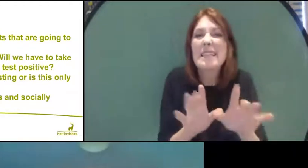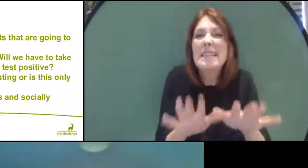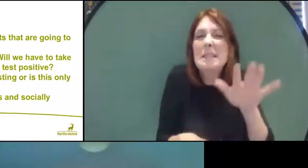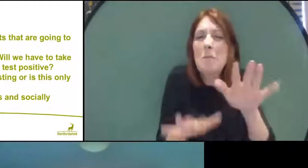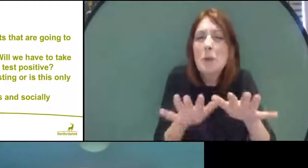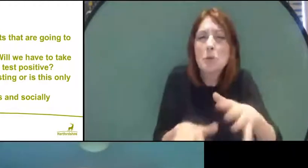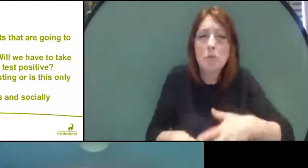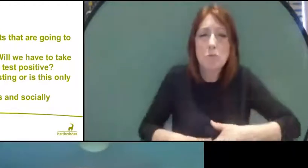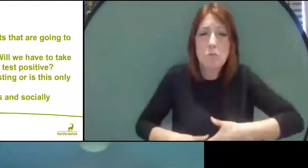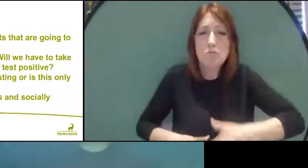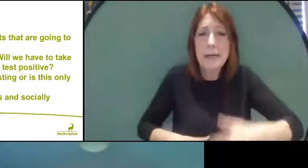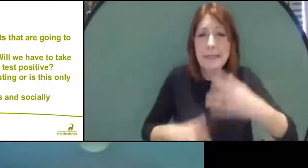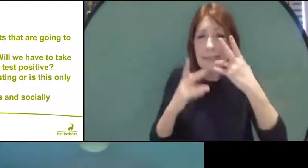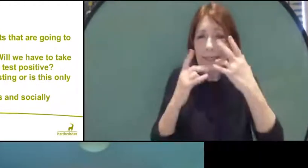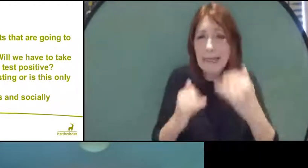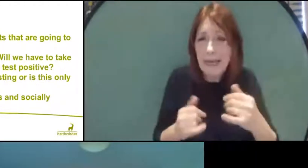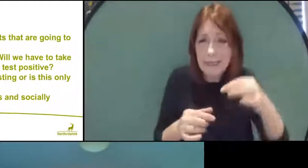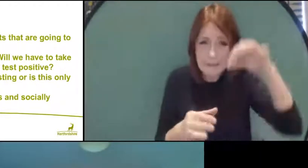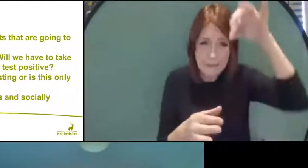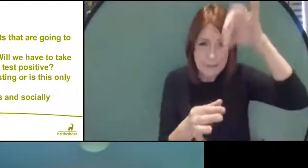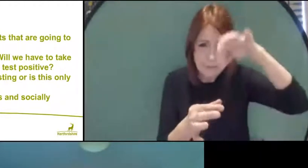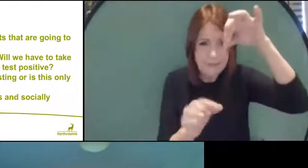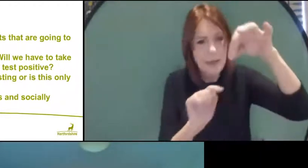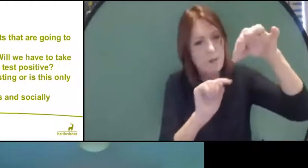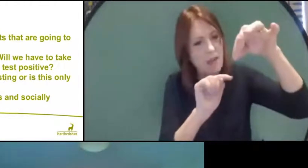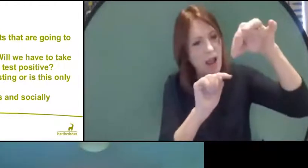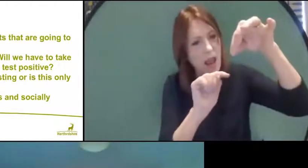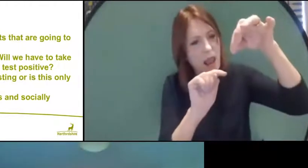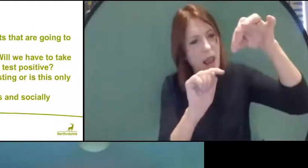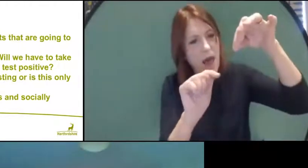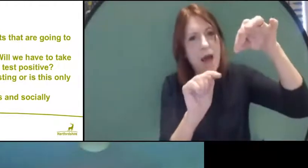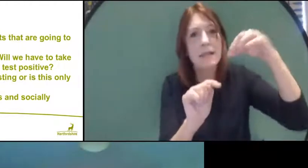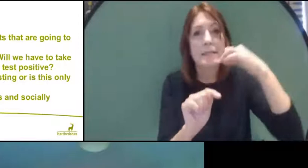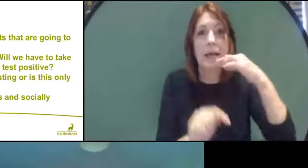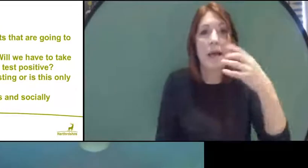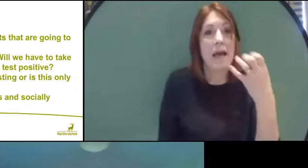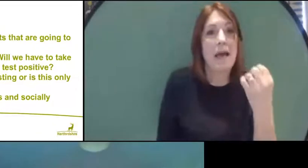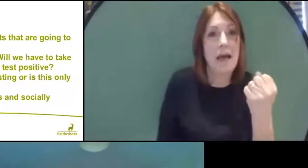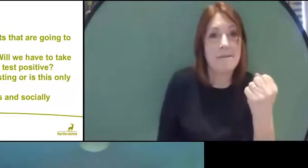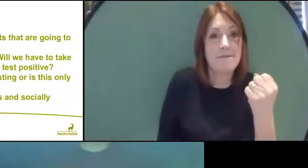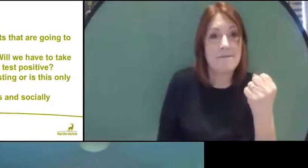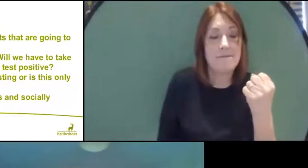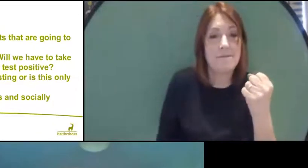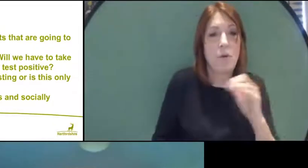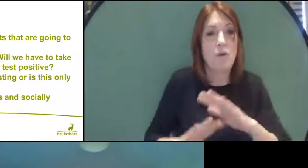with how those work, it just gives you a line that says whether or not the test is positive or not.